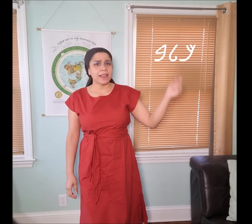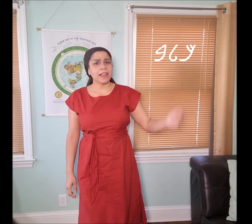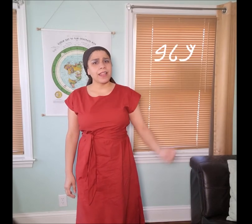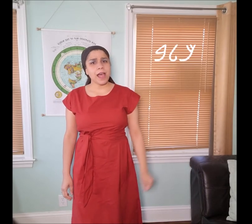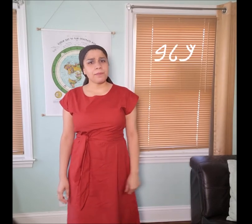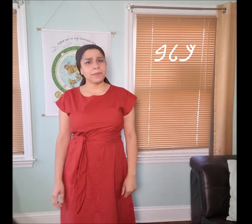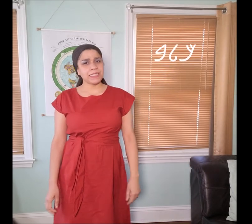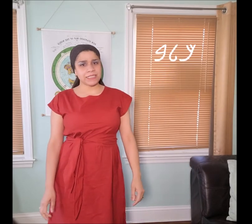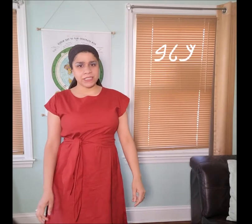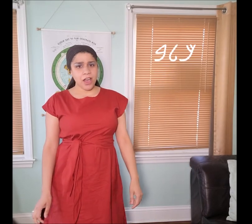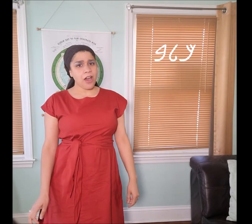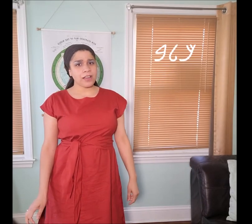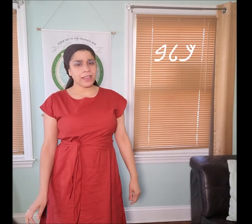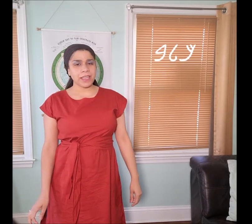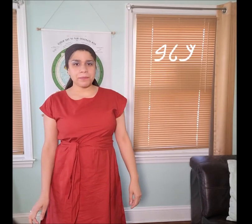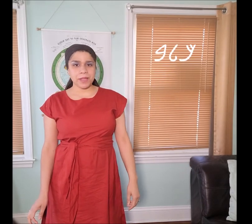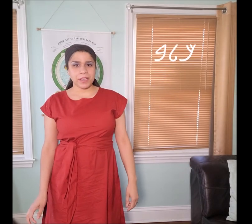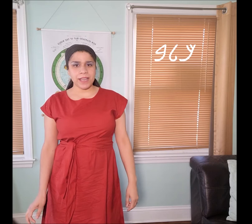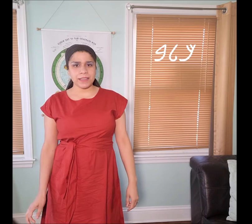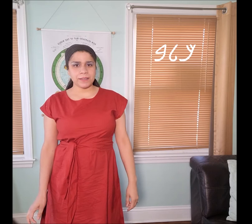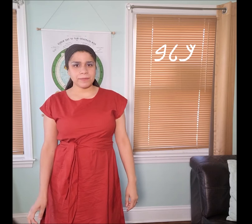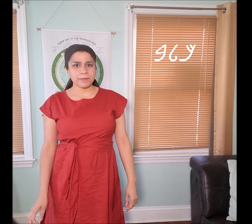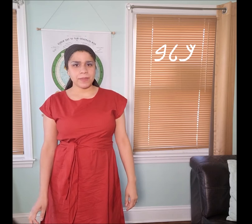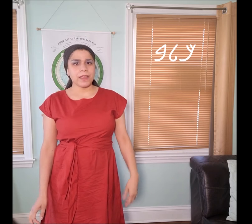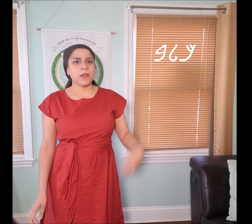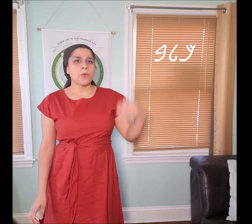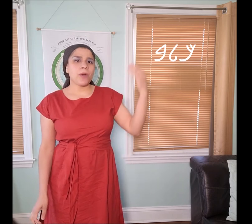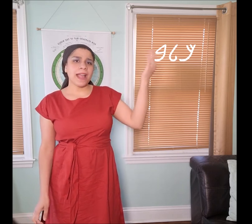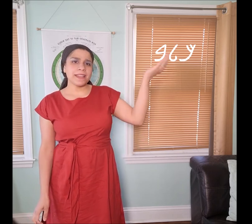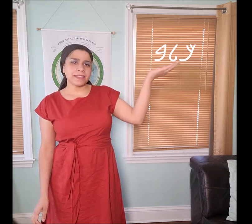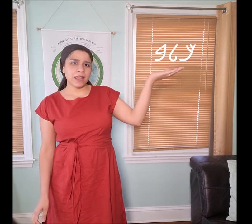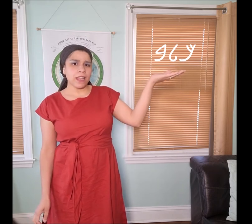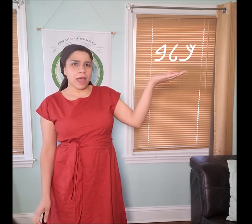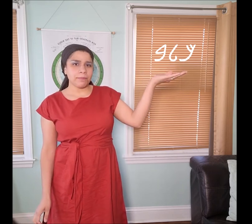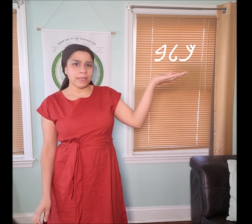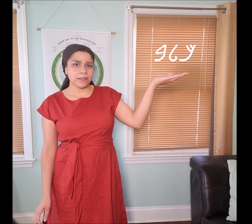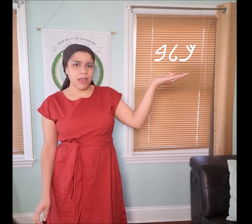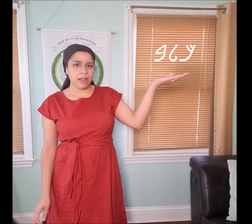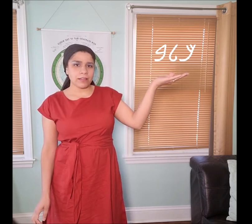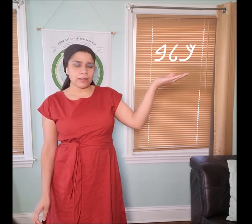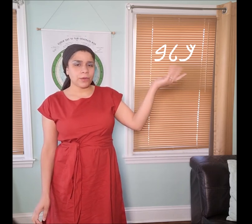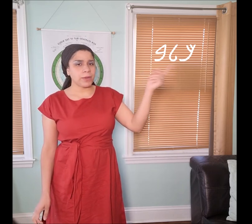kalab” means dog in Manakahthey 𐤌𐤍𐤇𐤕𐤉. Why does “𐤊𐤋𐤁 kalab” mean dog? Well